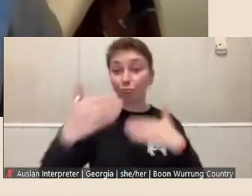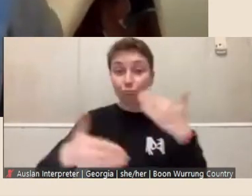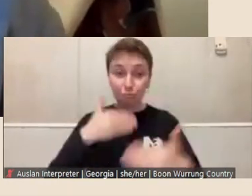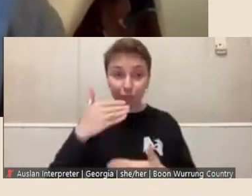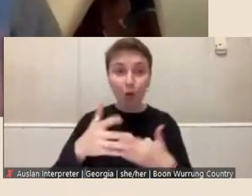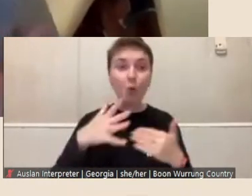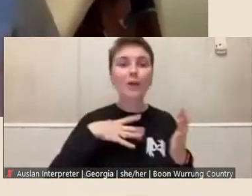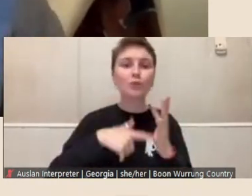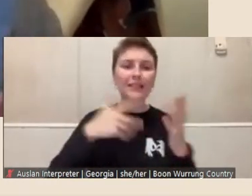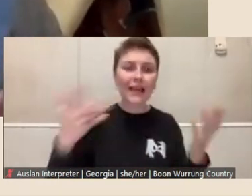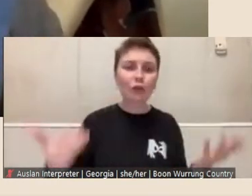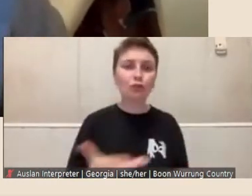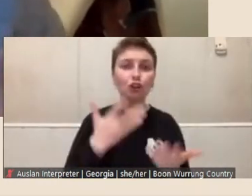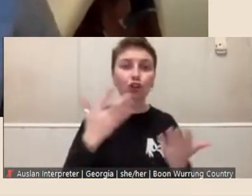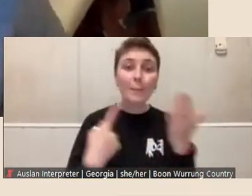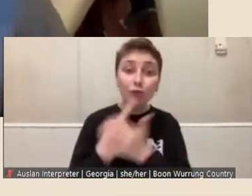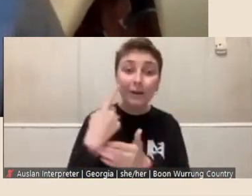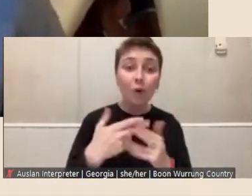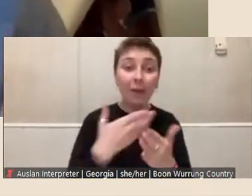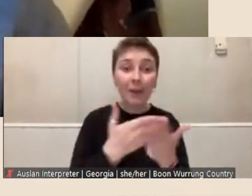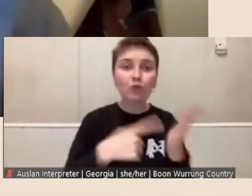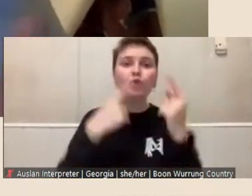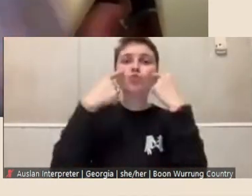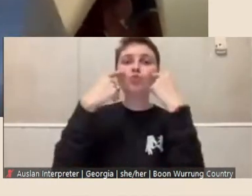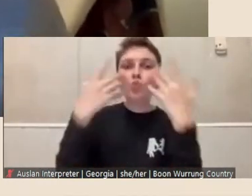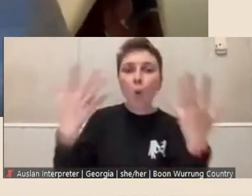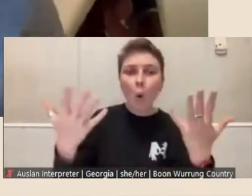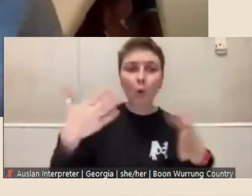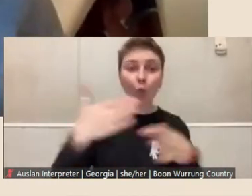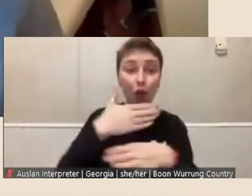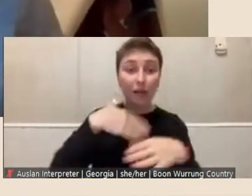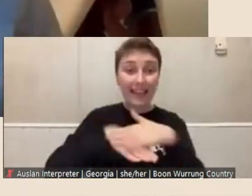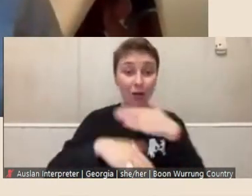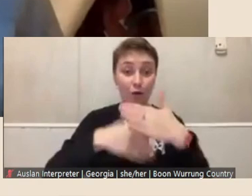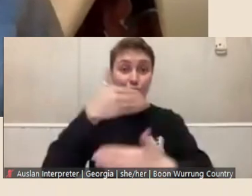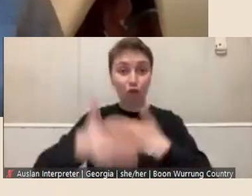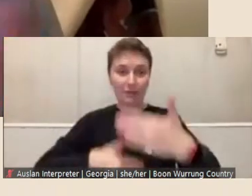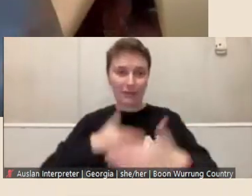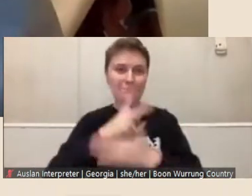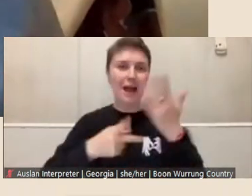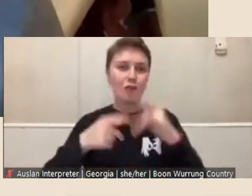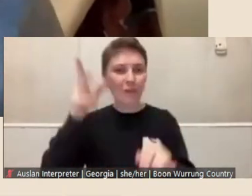them to be able to showcase their work in progress as part of the Library celebrating what it does